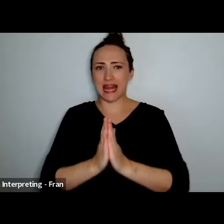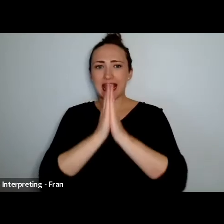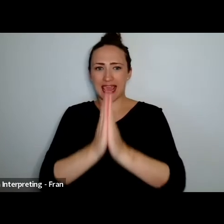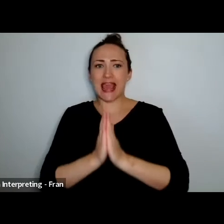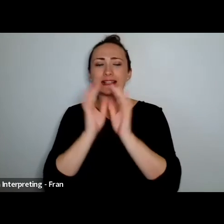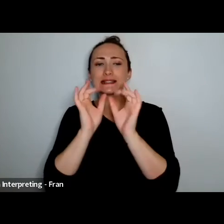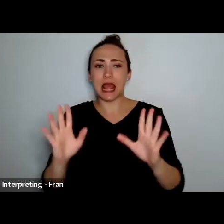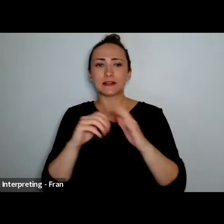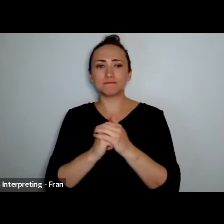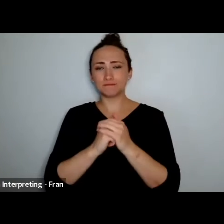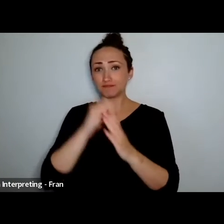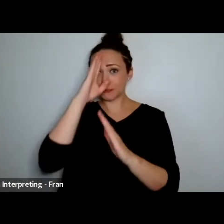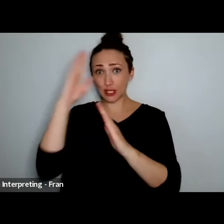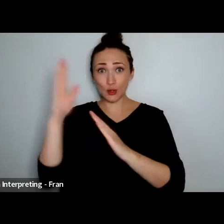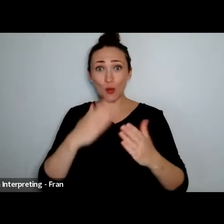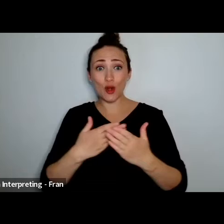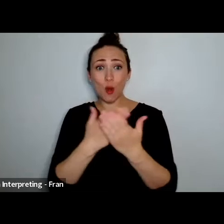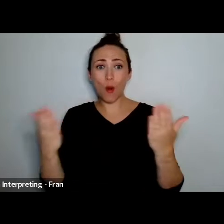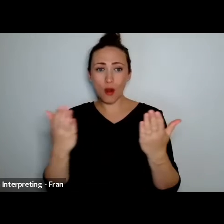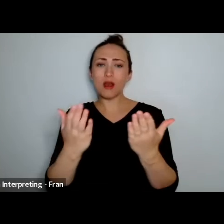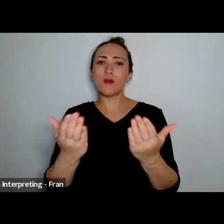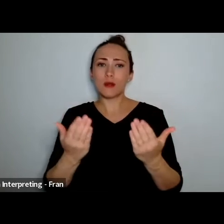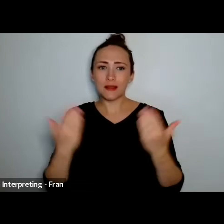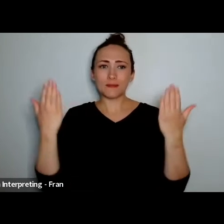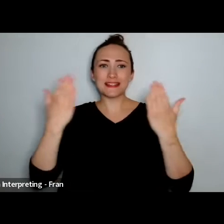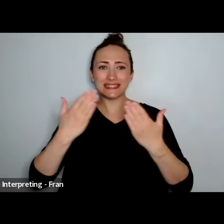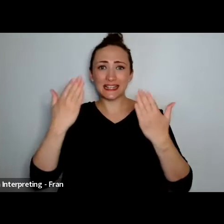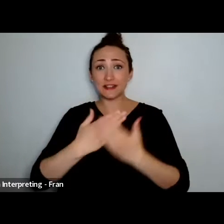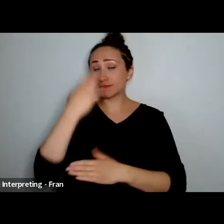Kia ora tātou. Kaiwhakahaere Matua Jon Tamihere-Kemeys ahau.